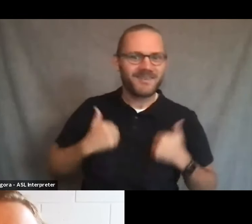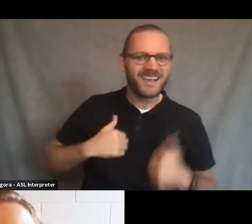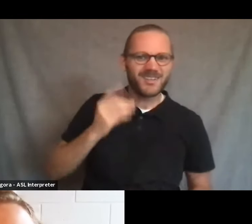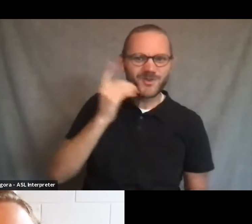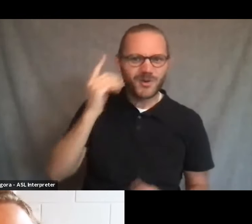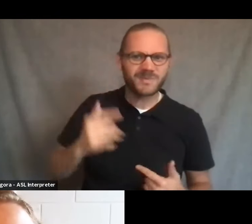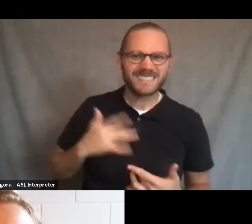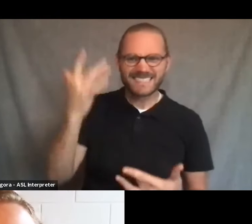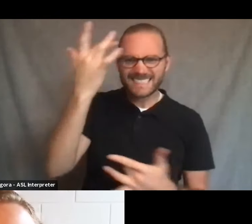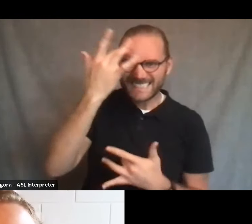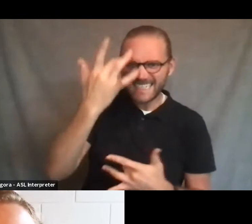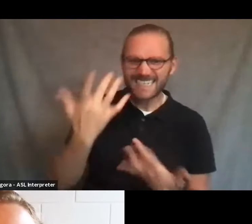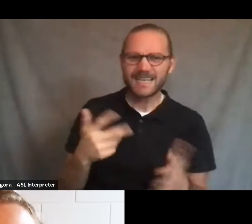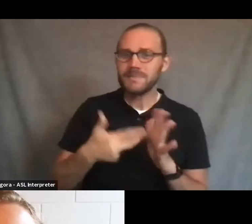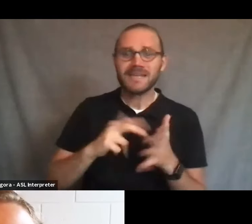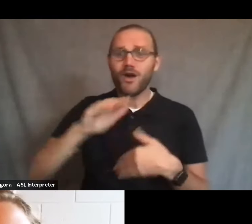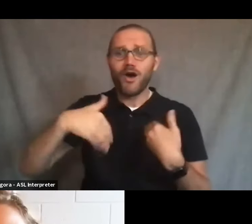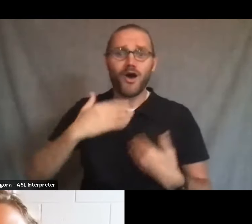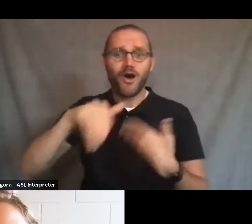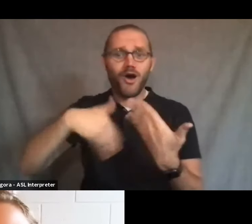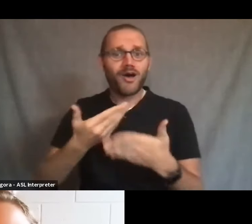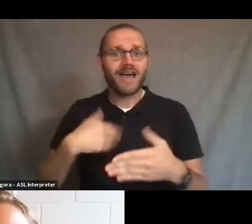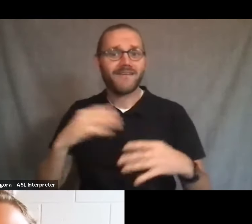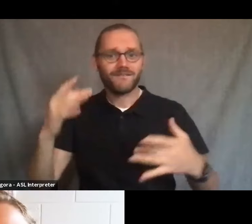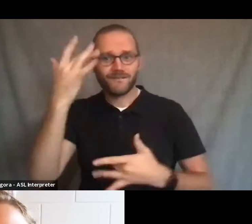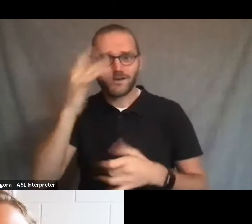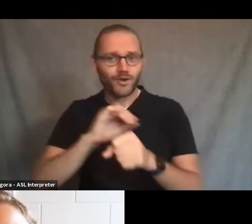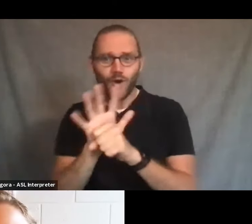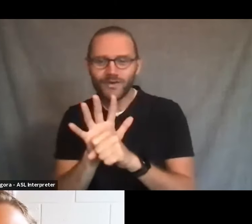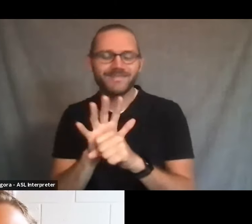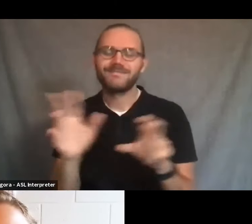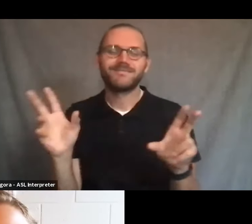And you know, it doesn't mean they all have COVID. And I wanna really emphasize that. And in fact, you know, Emily,